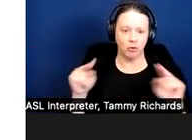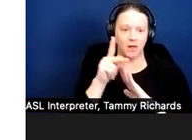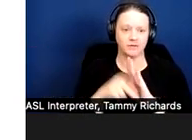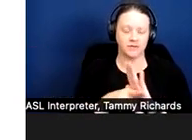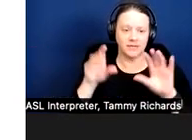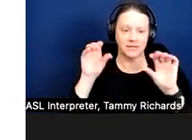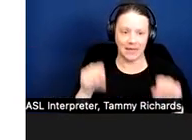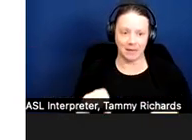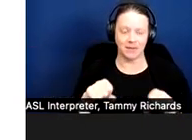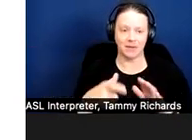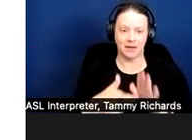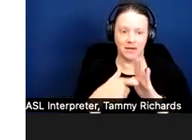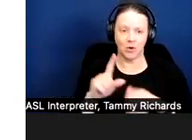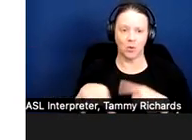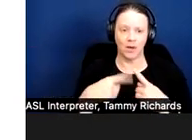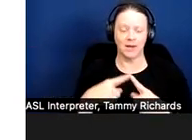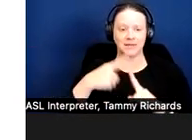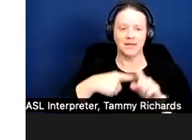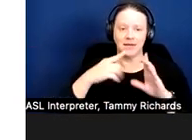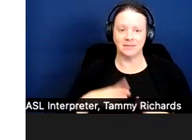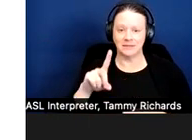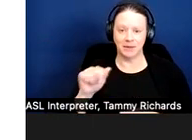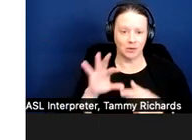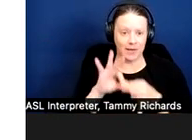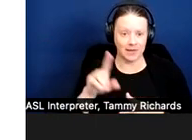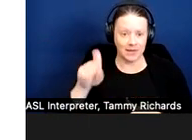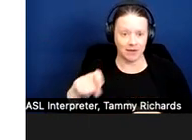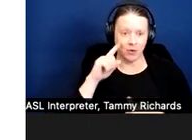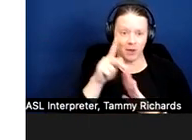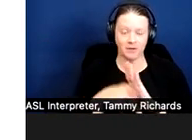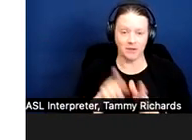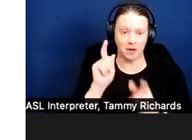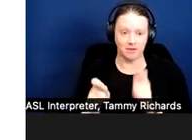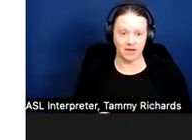need for a policy modification is essentially financial in nature.